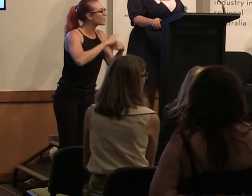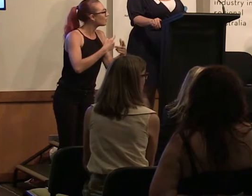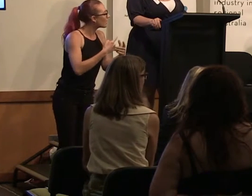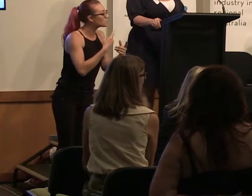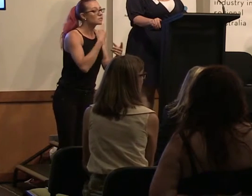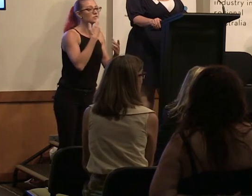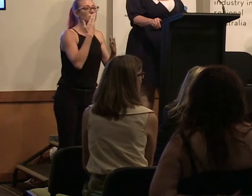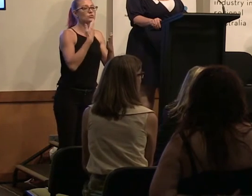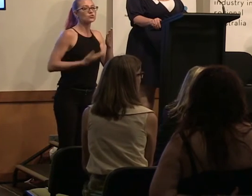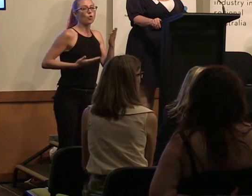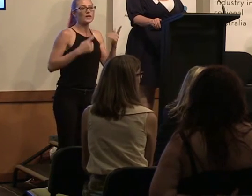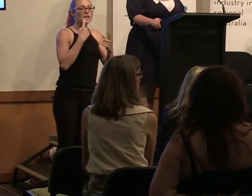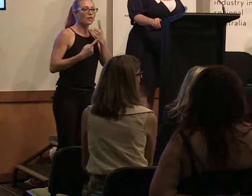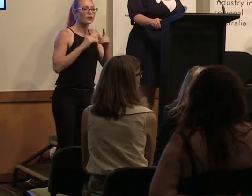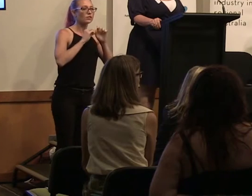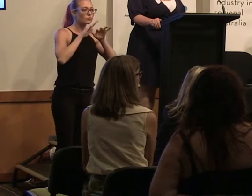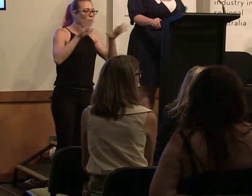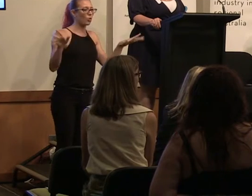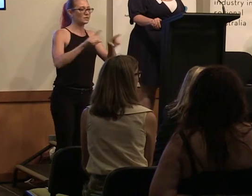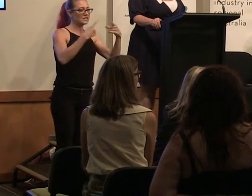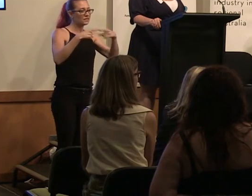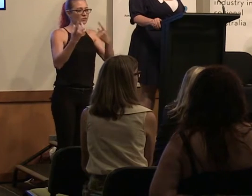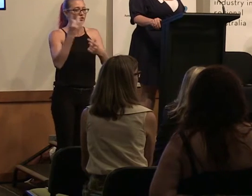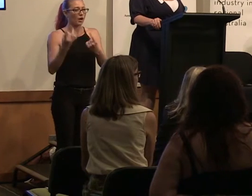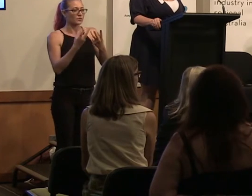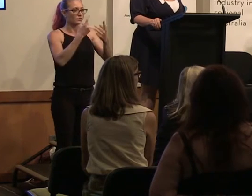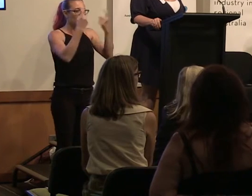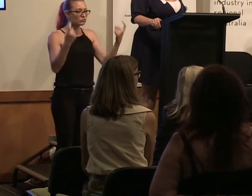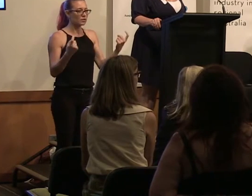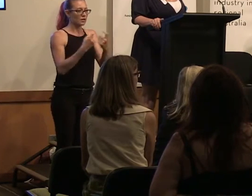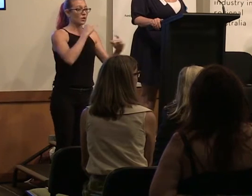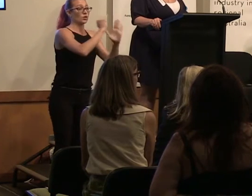across all different types of screens. So with YouTube the way that we